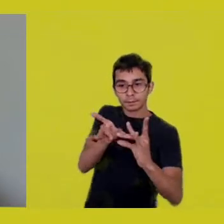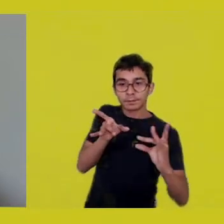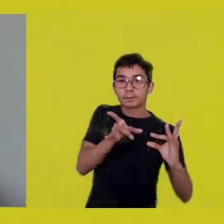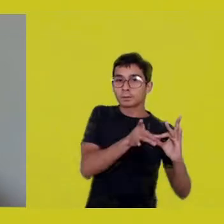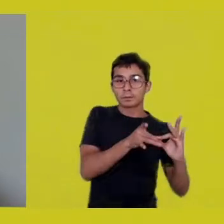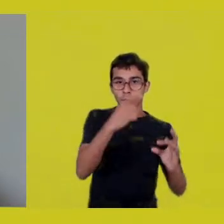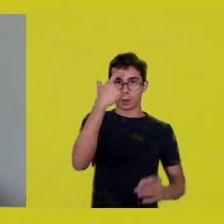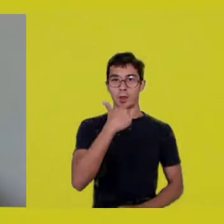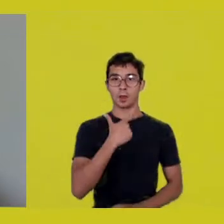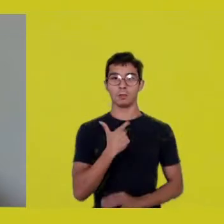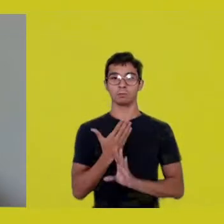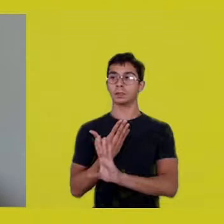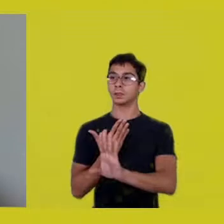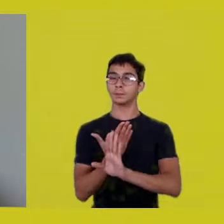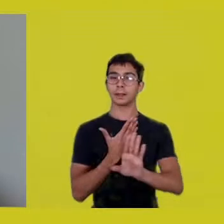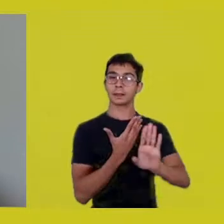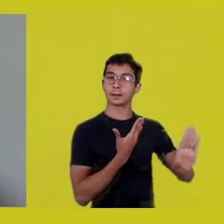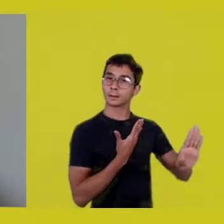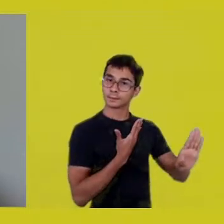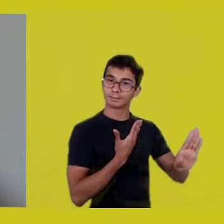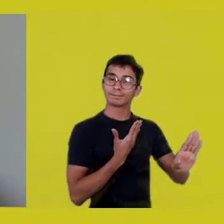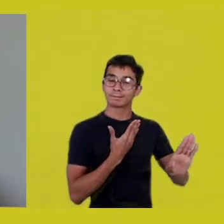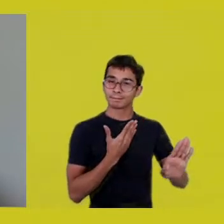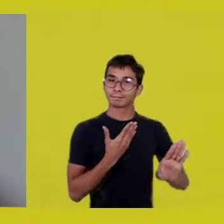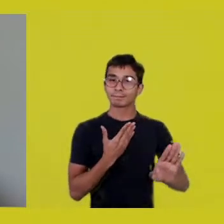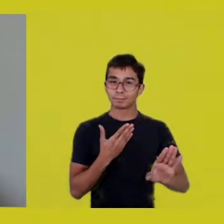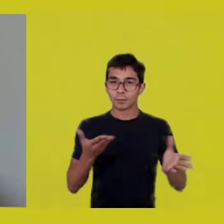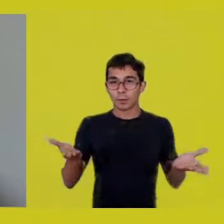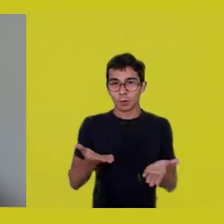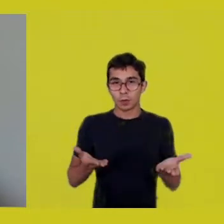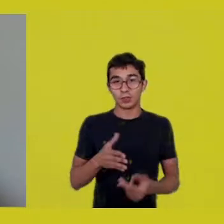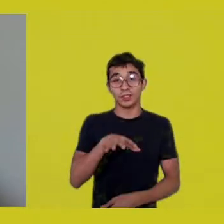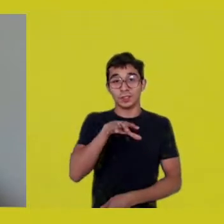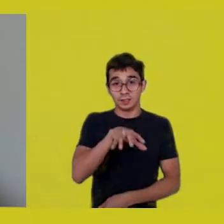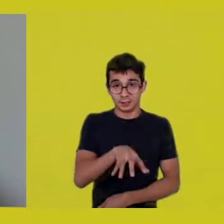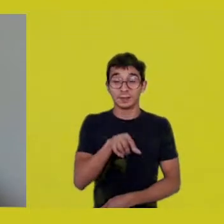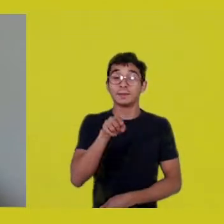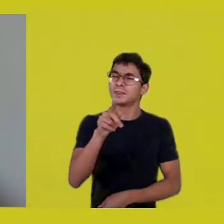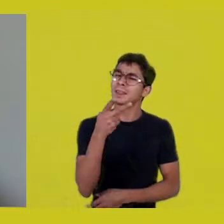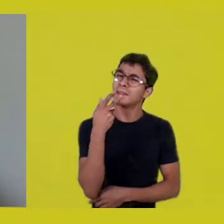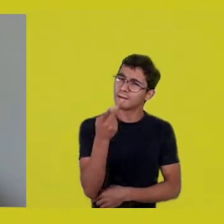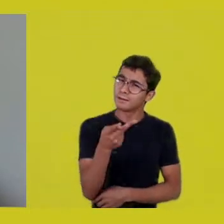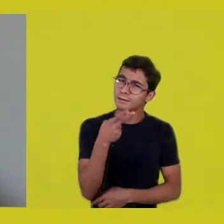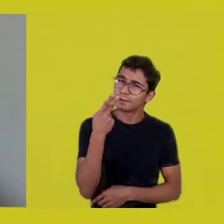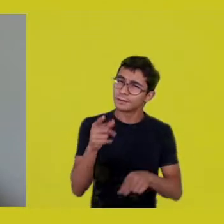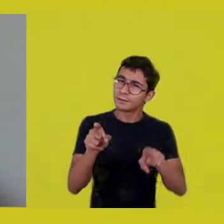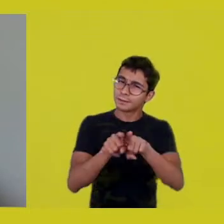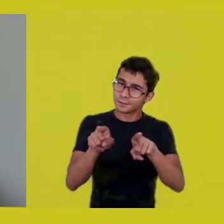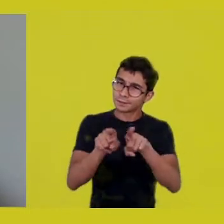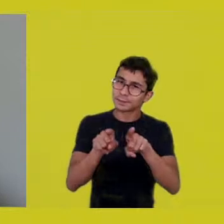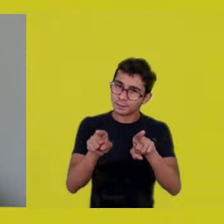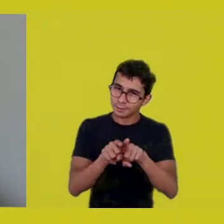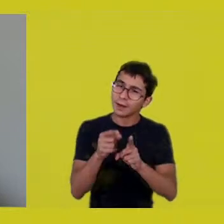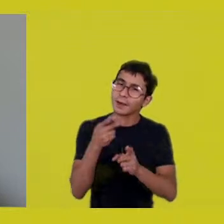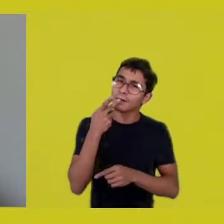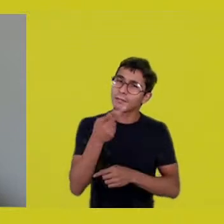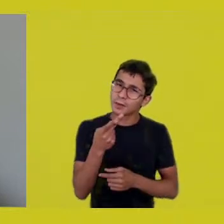You pointed out yourself how awkward it is,